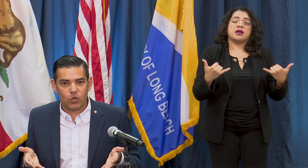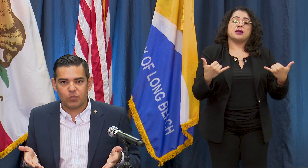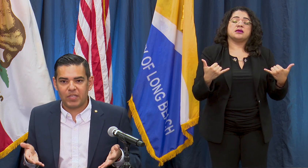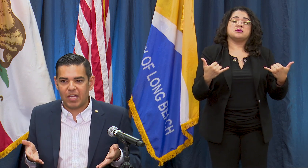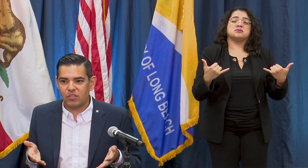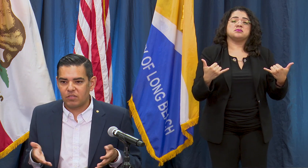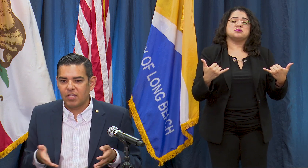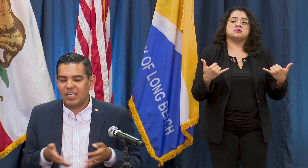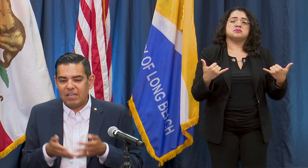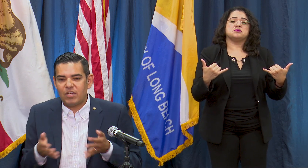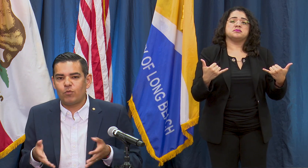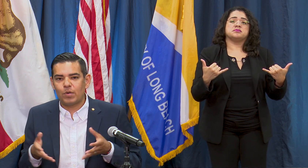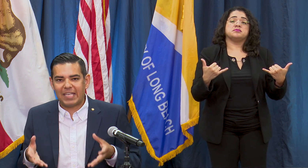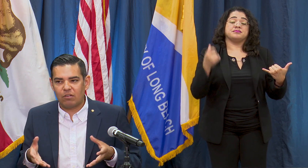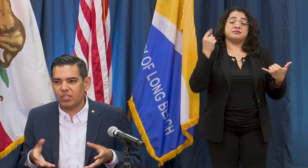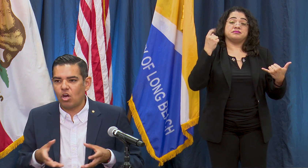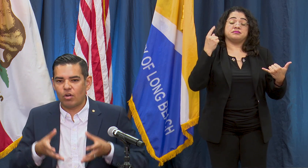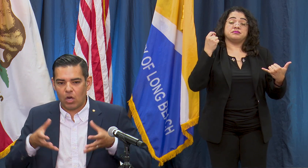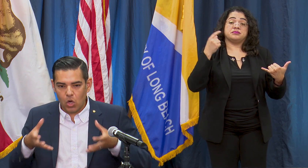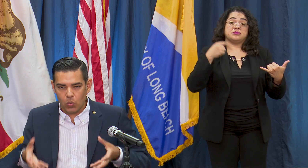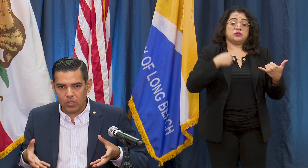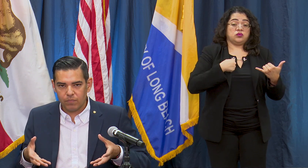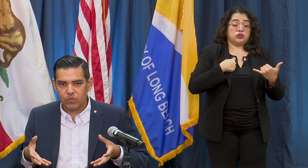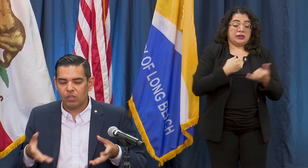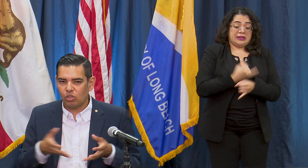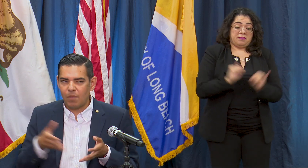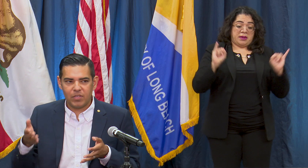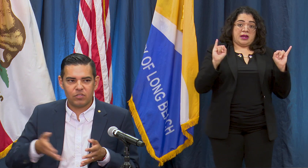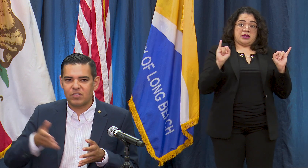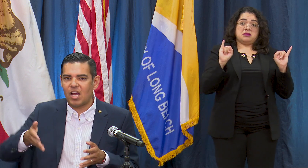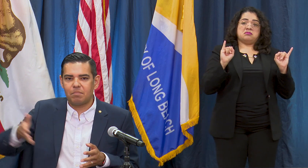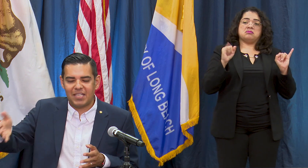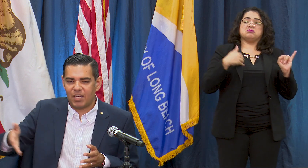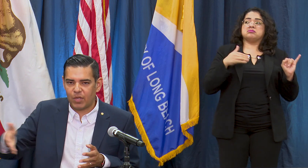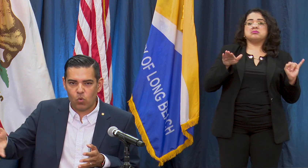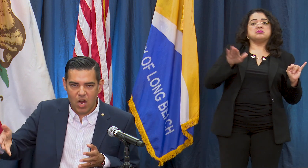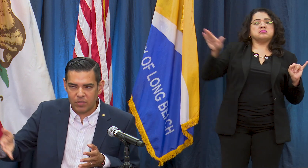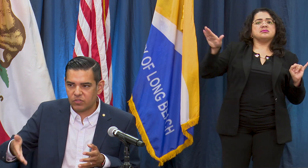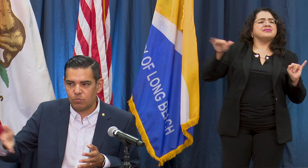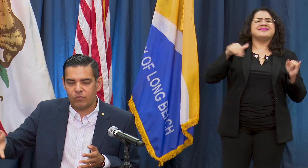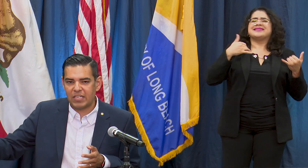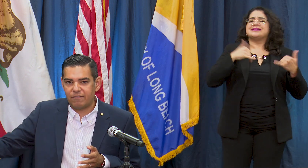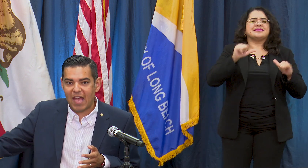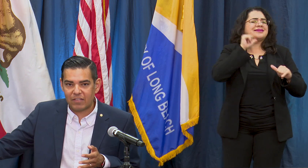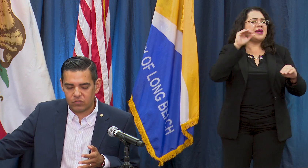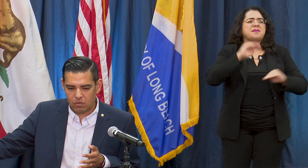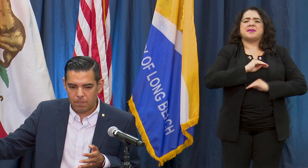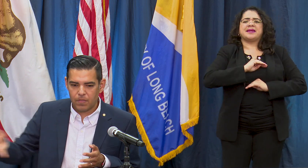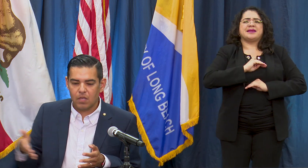because even if we were counted on our own, Long Beach does not meet any requirements to move any faster.